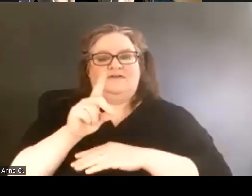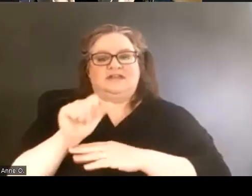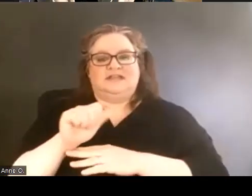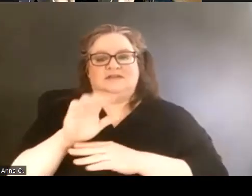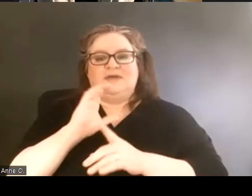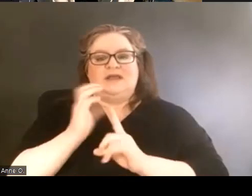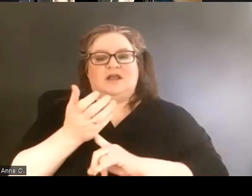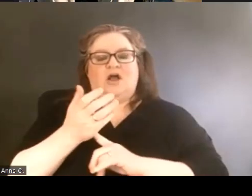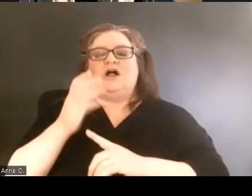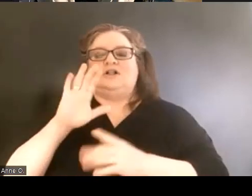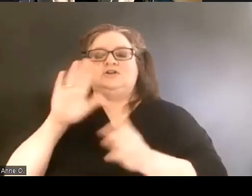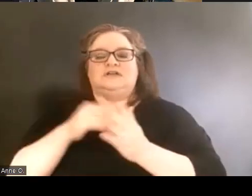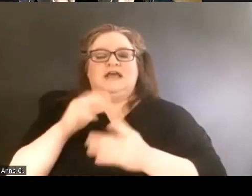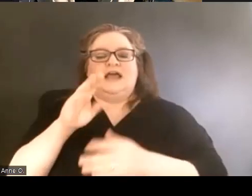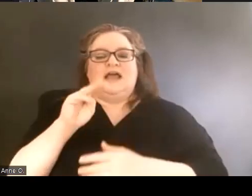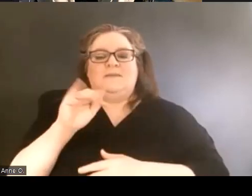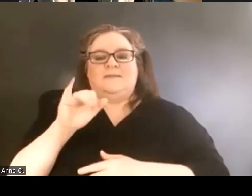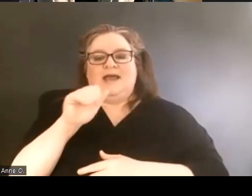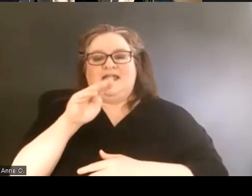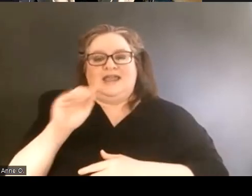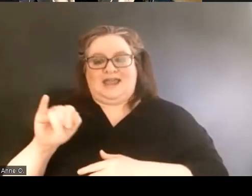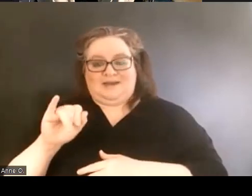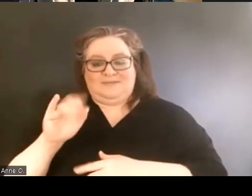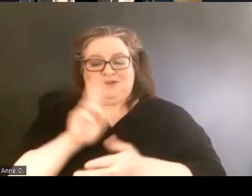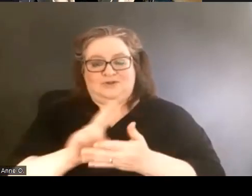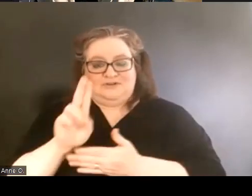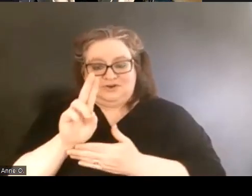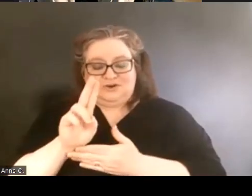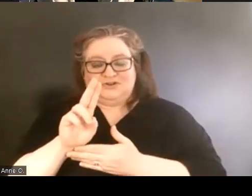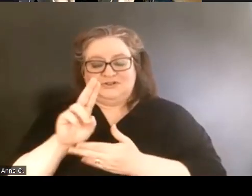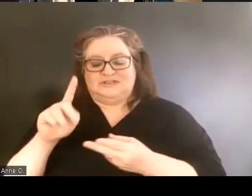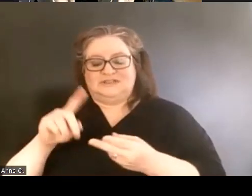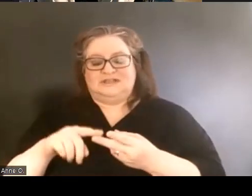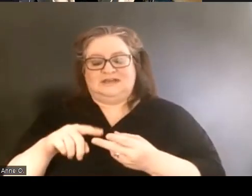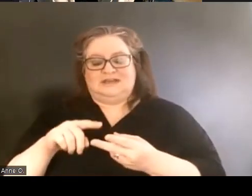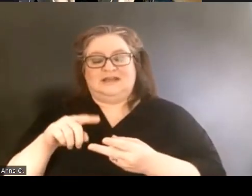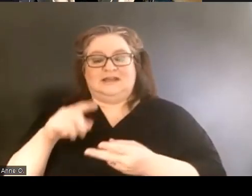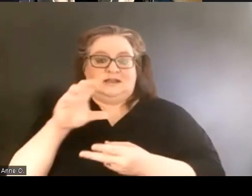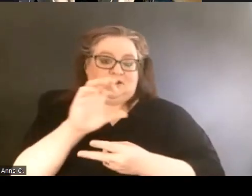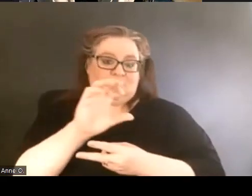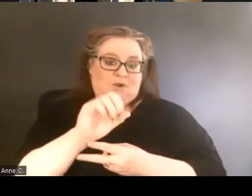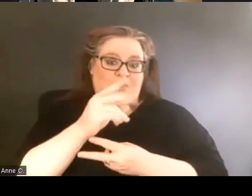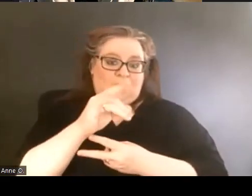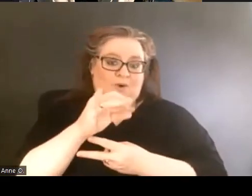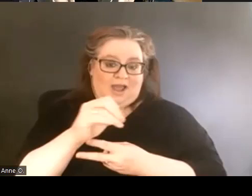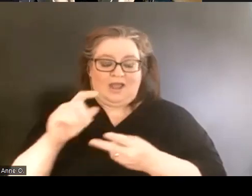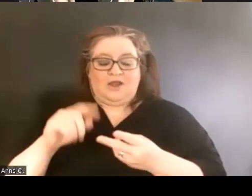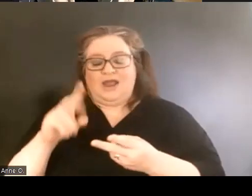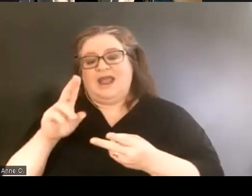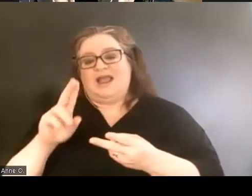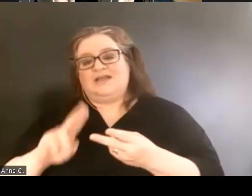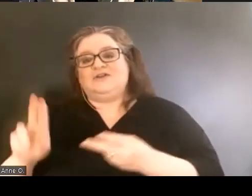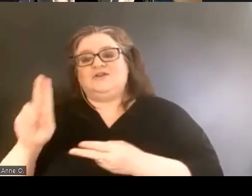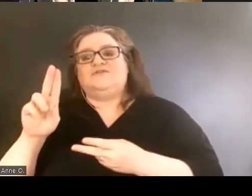at Miami University in Ohio and at the University of California Berkeley.